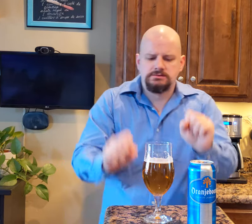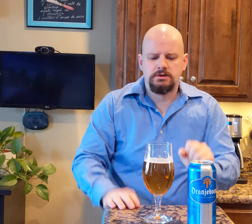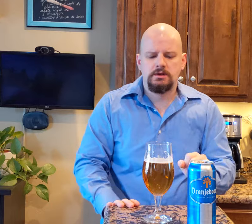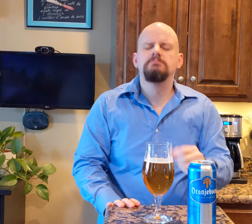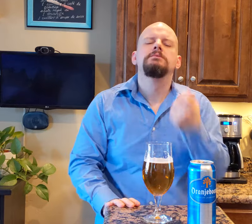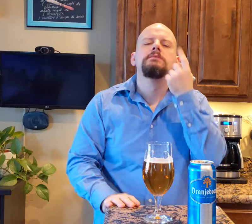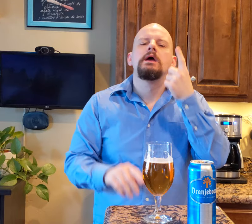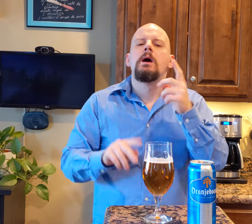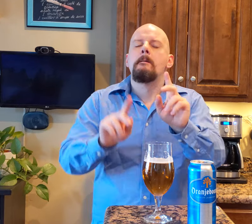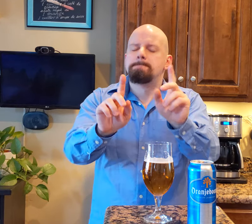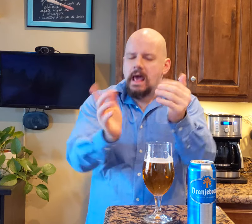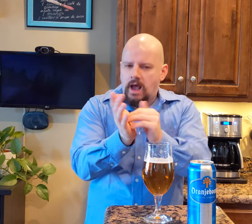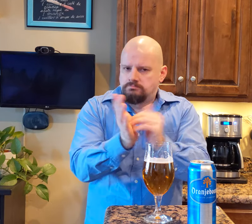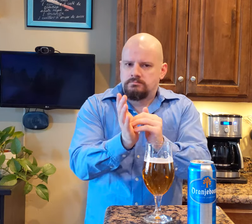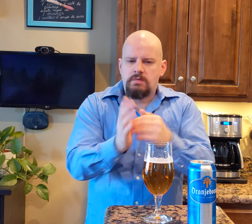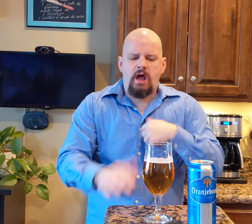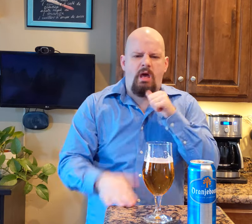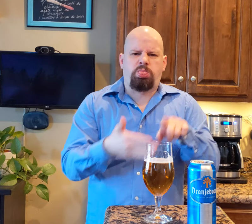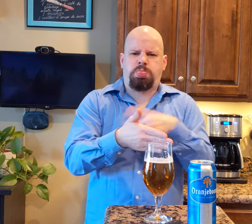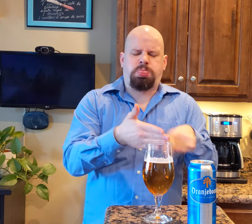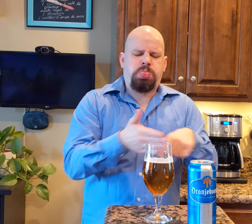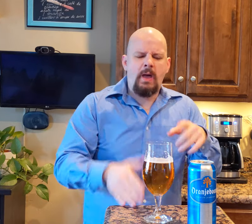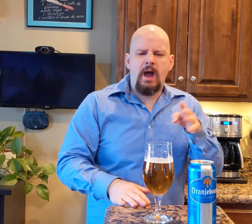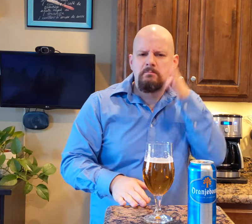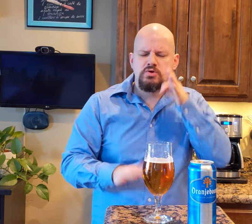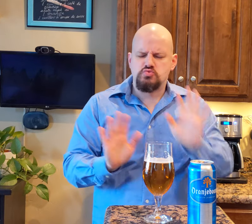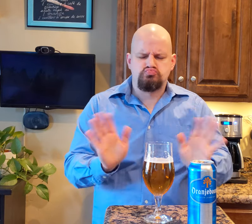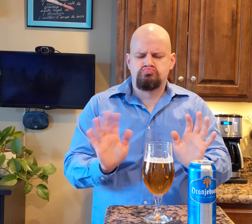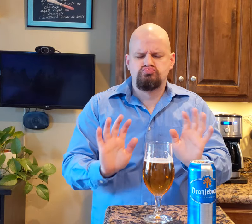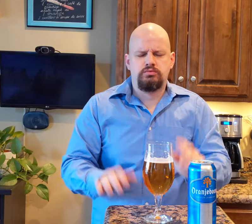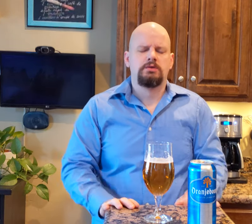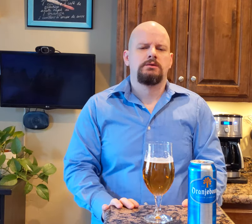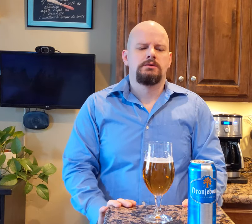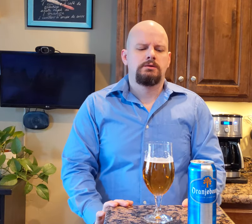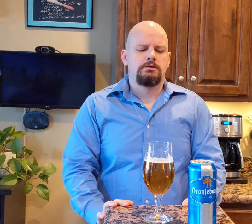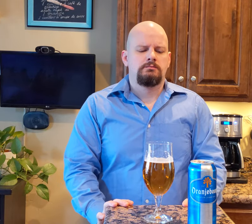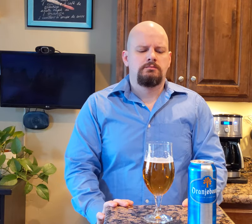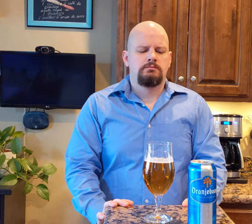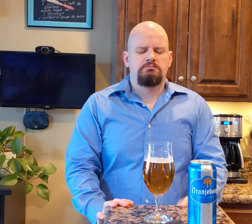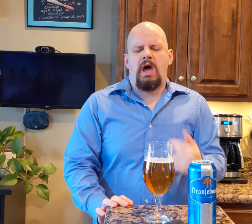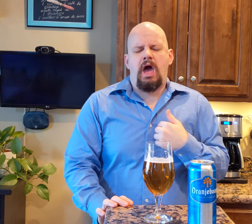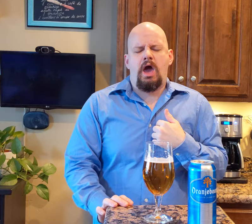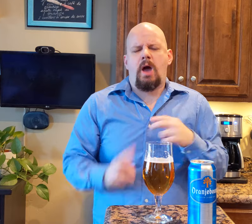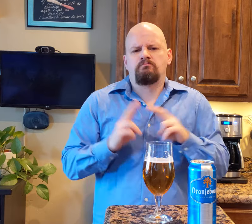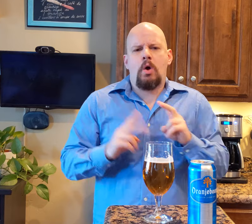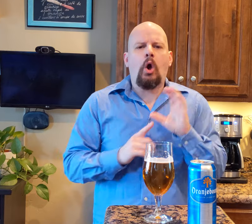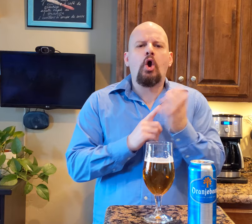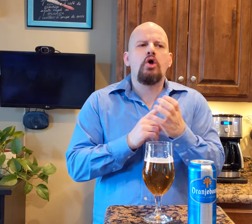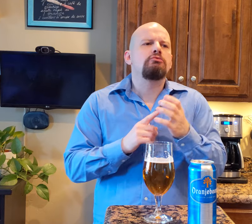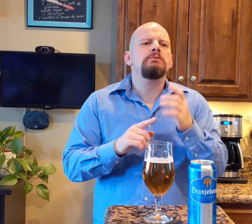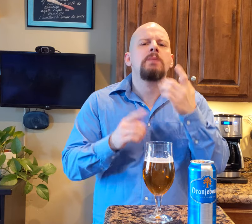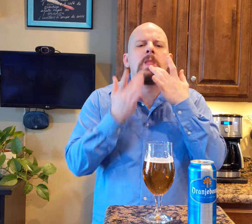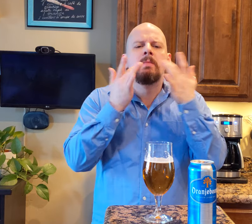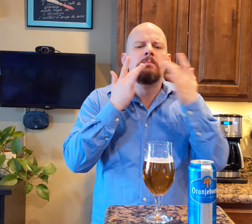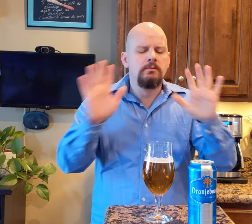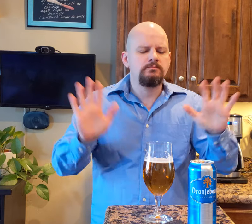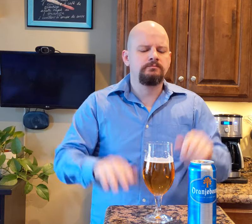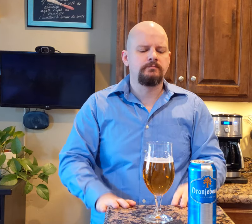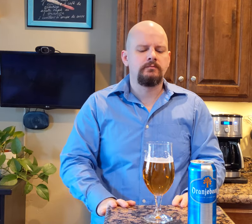Again, I'm not demeaning the beer. I'm very culturally open to new tastes.